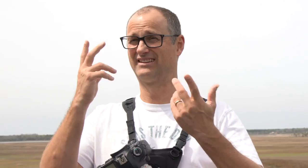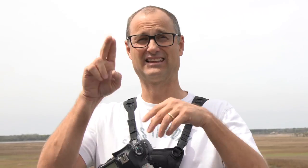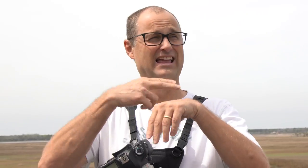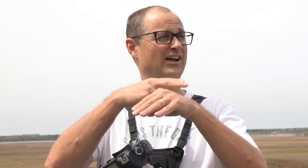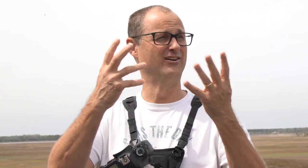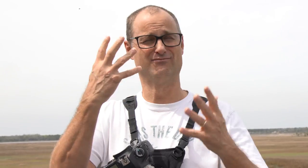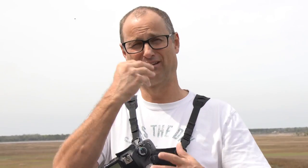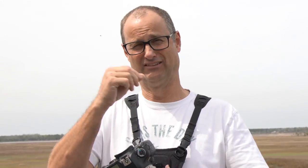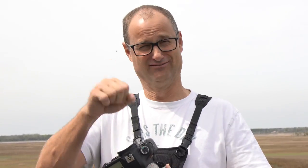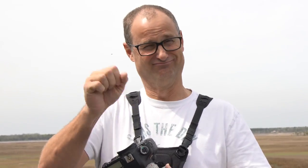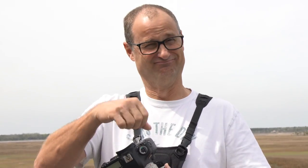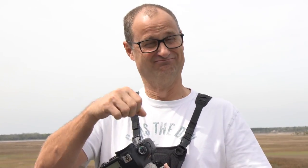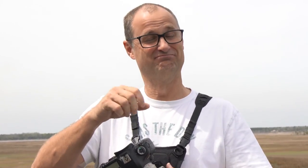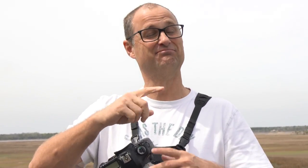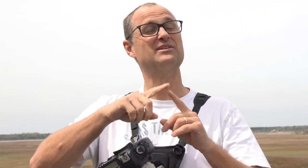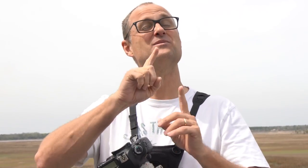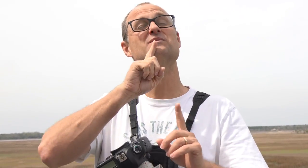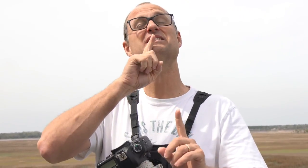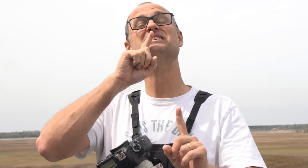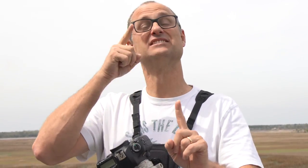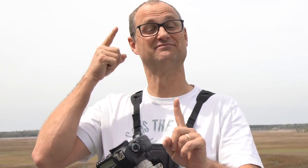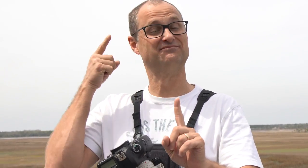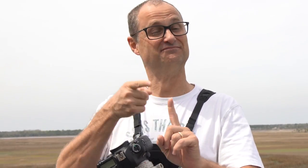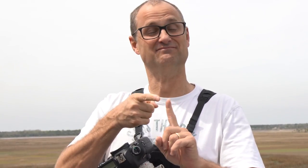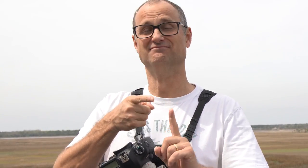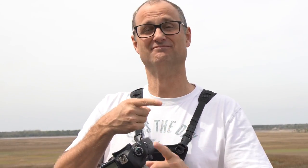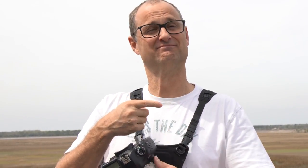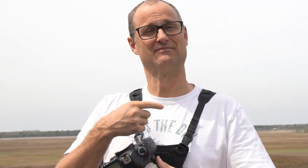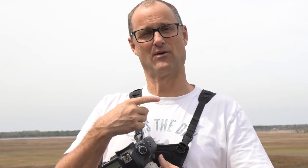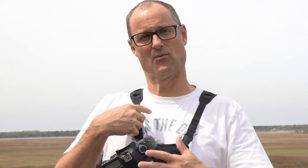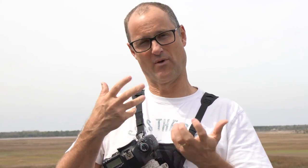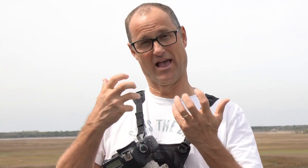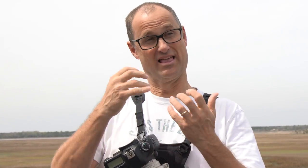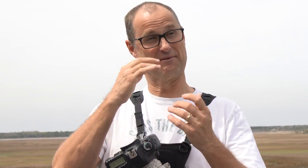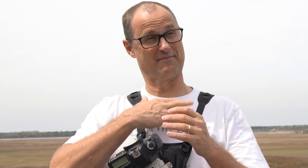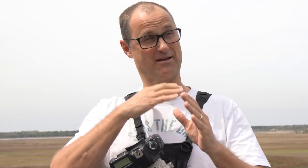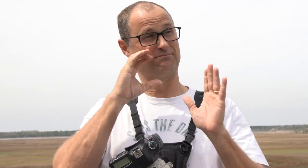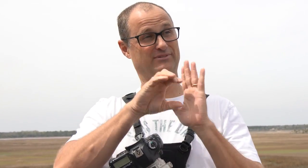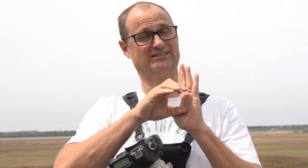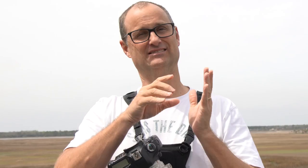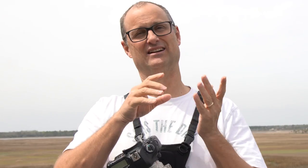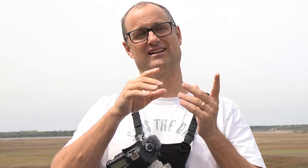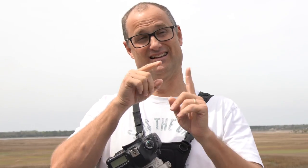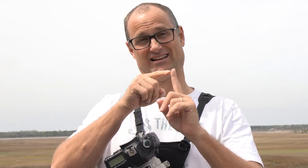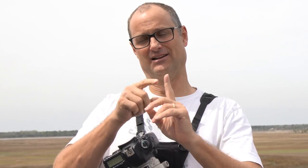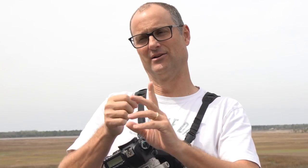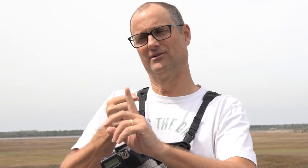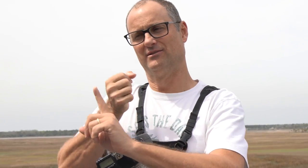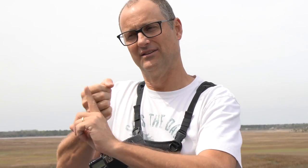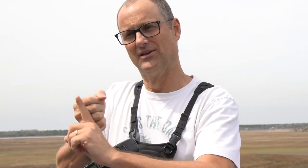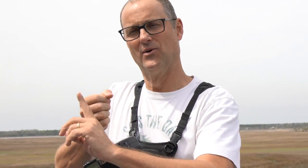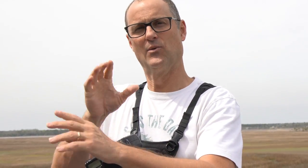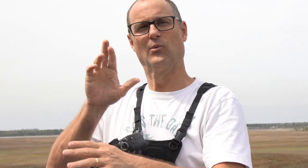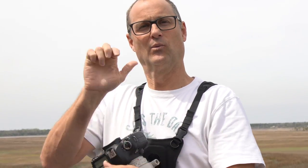Yes I enjoy taking photos of nature. It's beautiful. But I have a real purpose that I want my photos to make some impacts